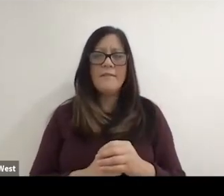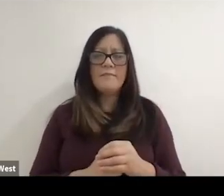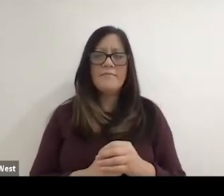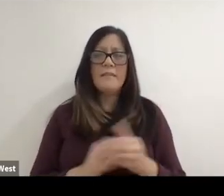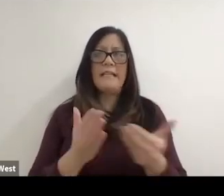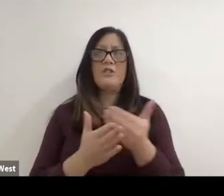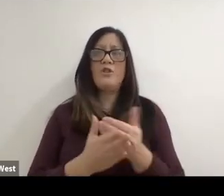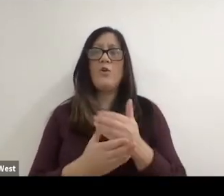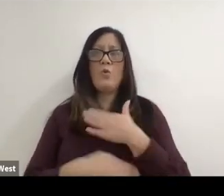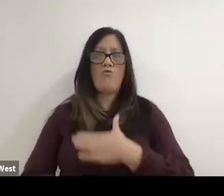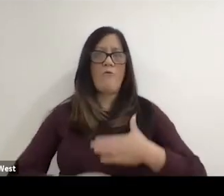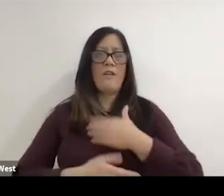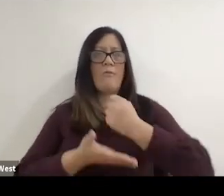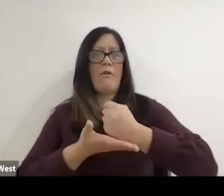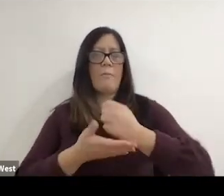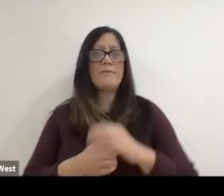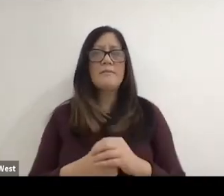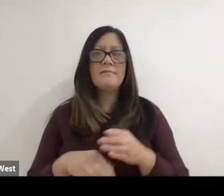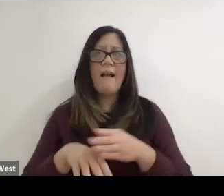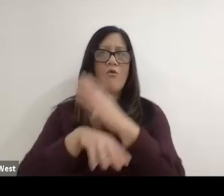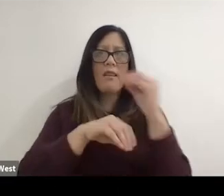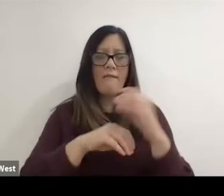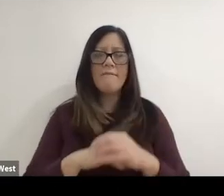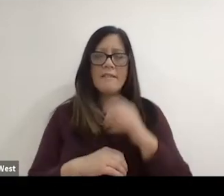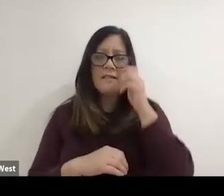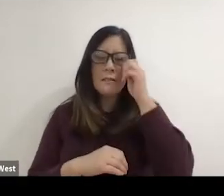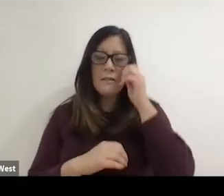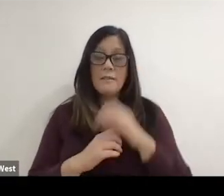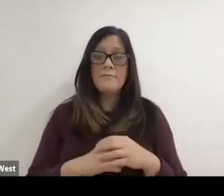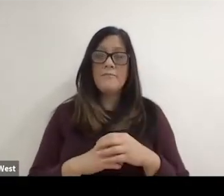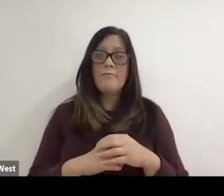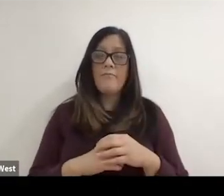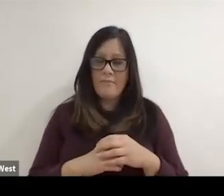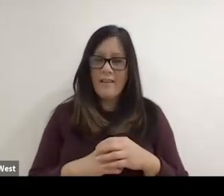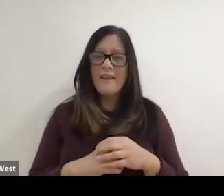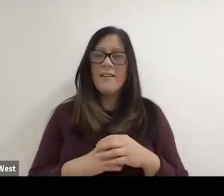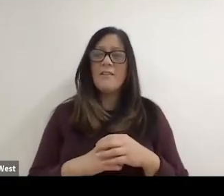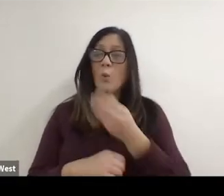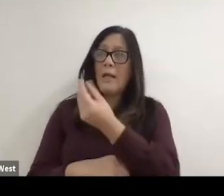Since I had left, he introduced me to Jeff. He goes, Jeff is playing wheelchair tennis